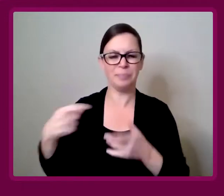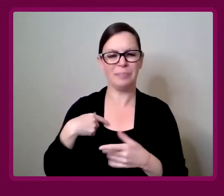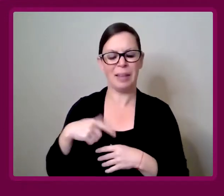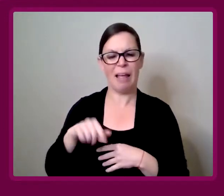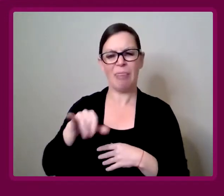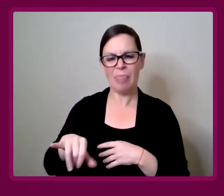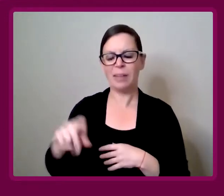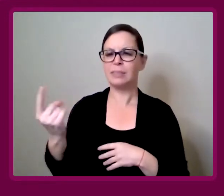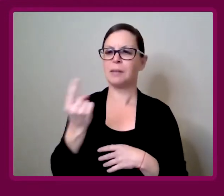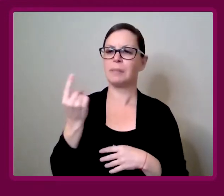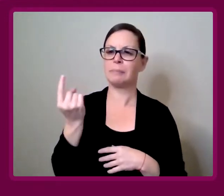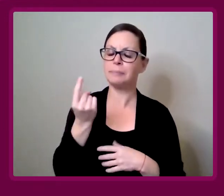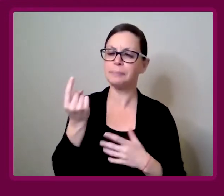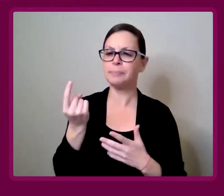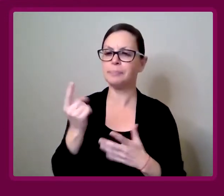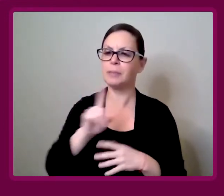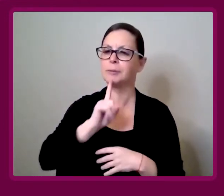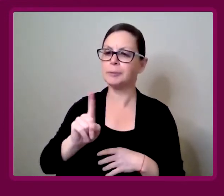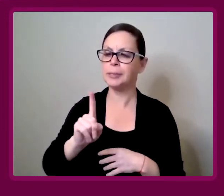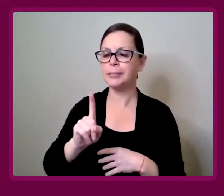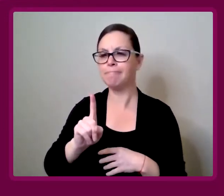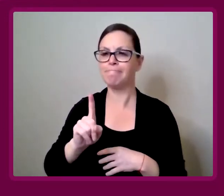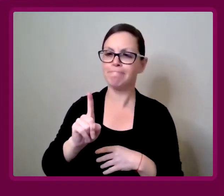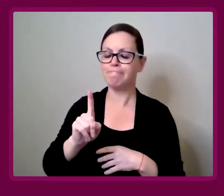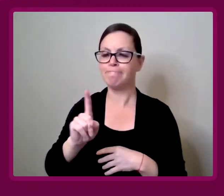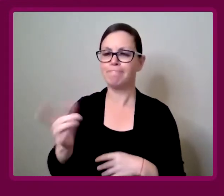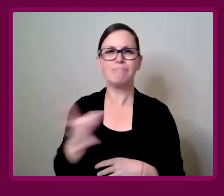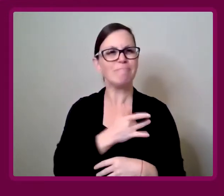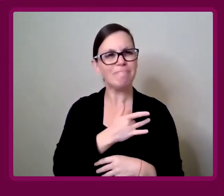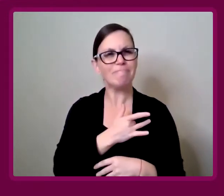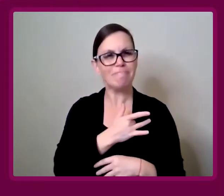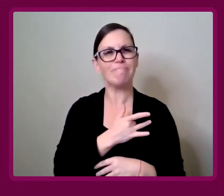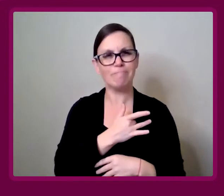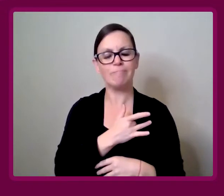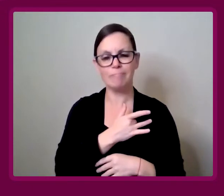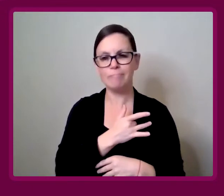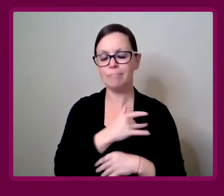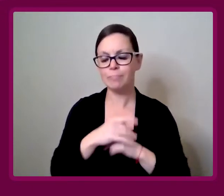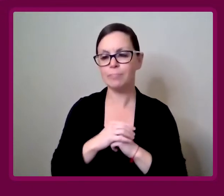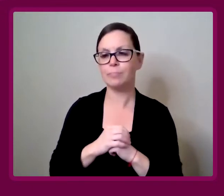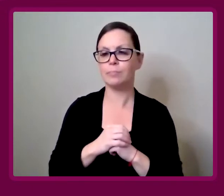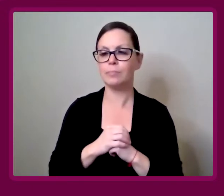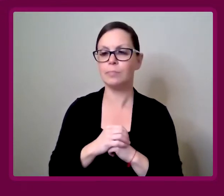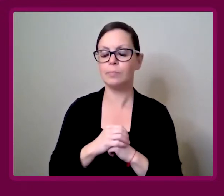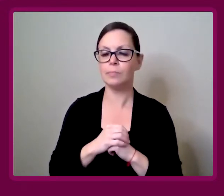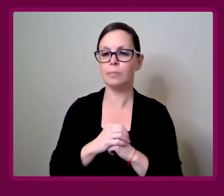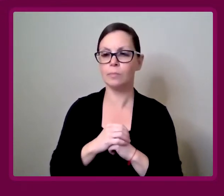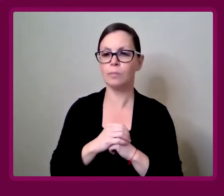It is something that's really touched my heart.